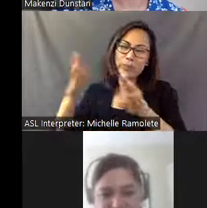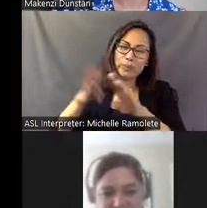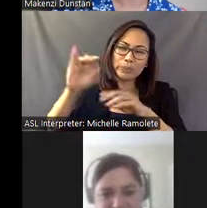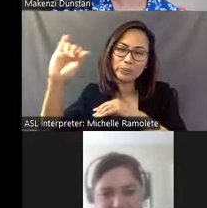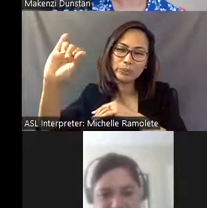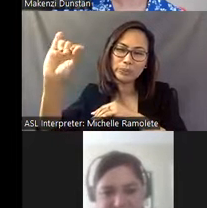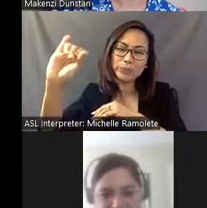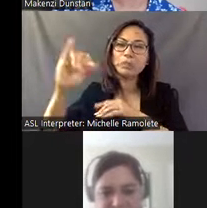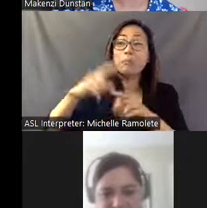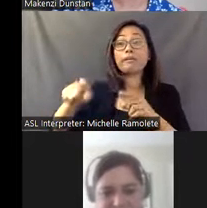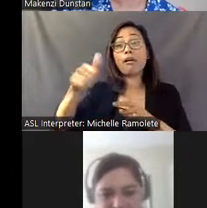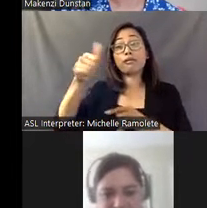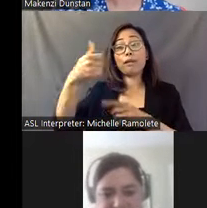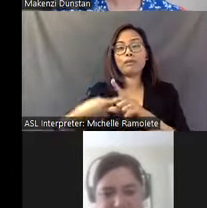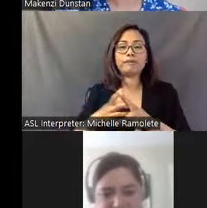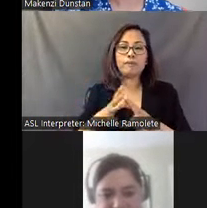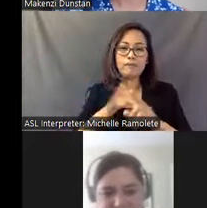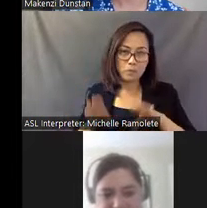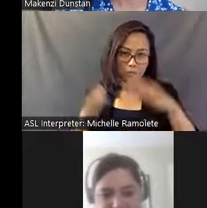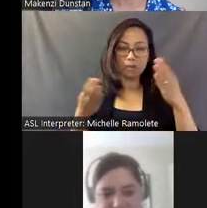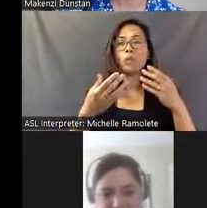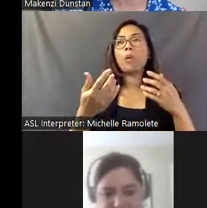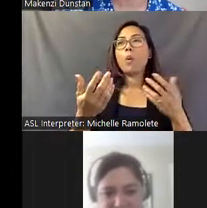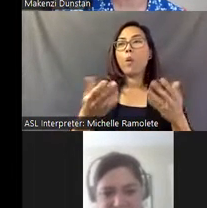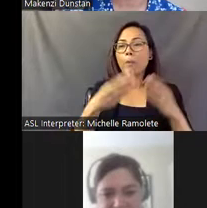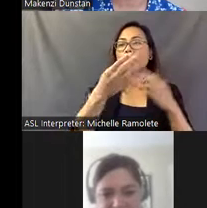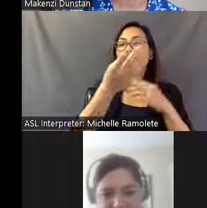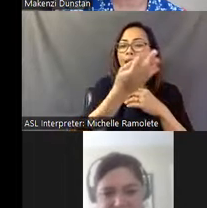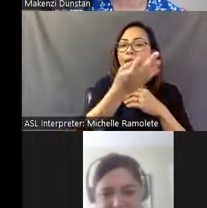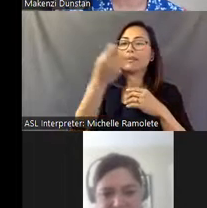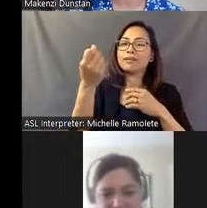And we are open Friday, Saturday, and Sunday 10:00 A.M. To 5:00 P.M.